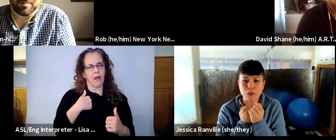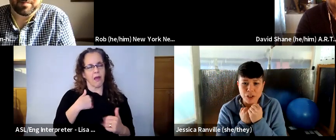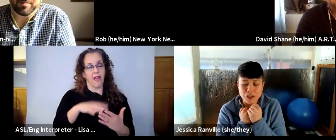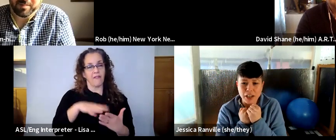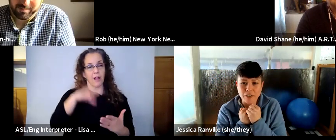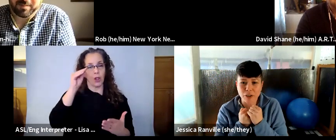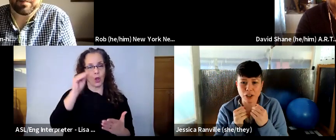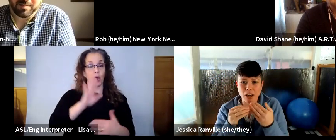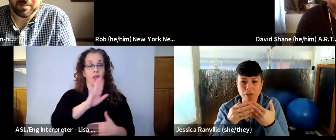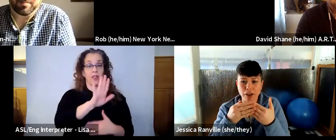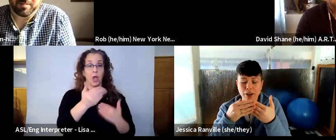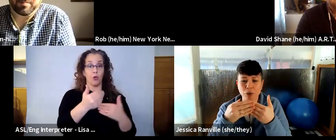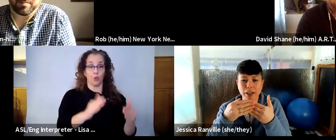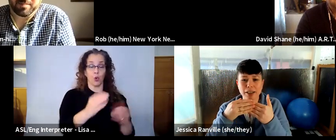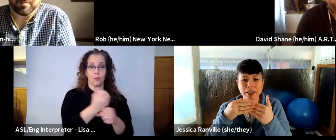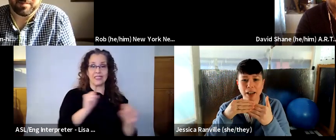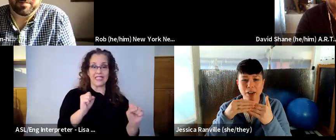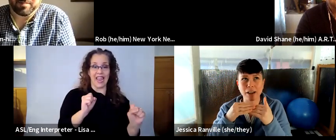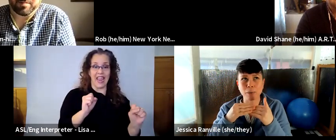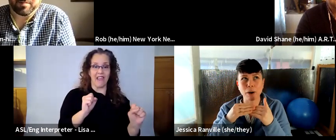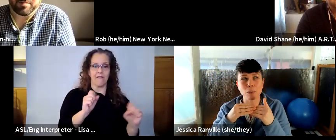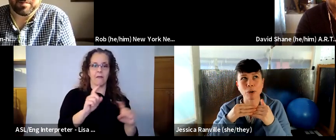is very safe, there's a kind of, I don't like to, I worry